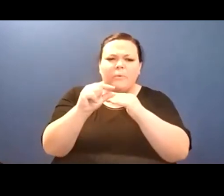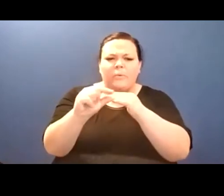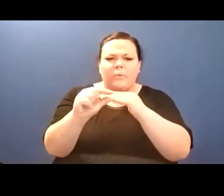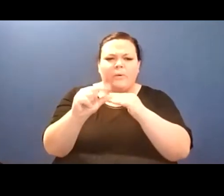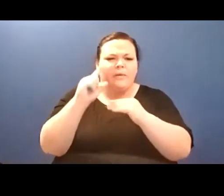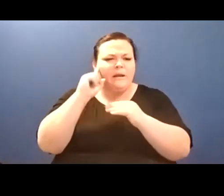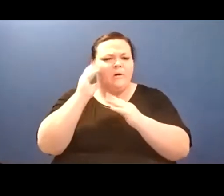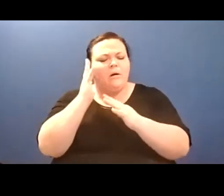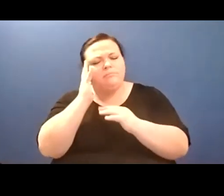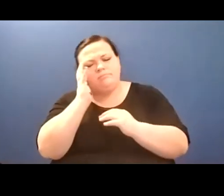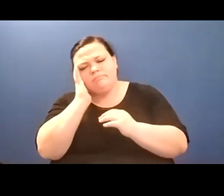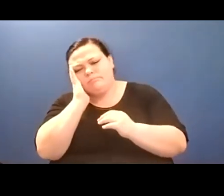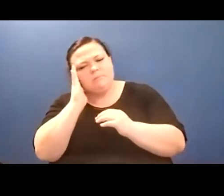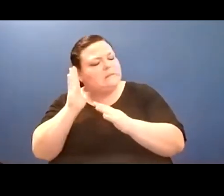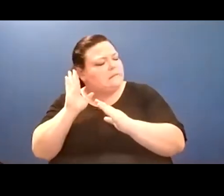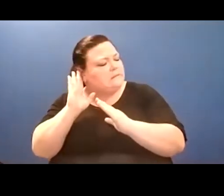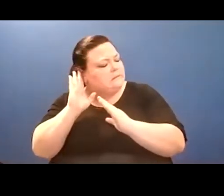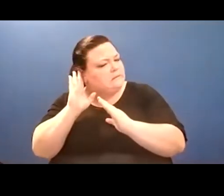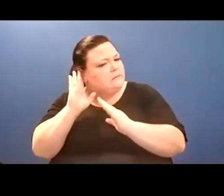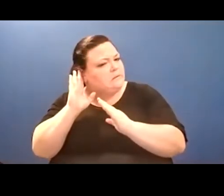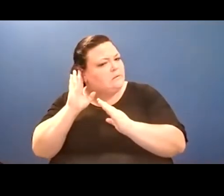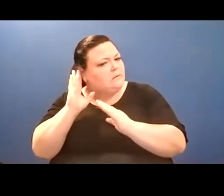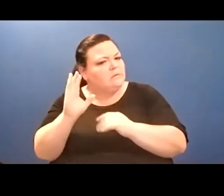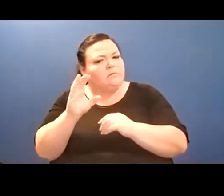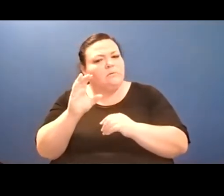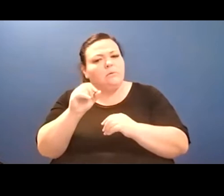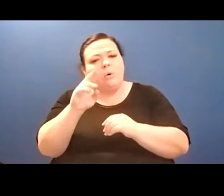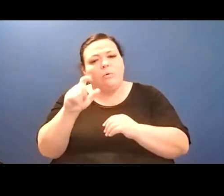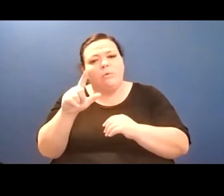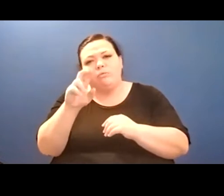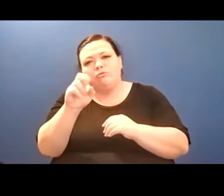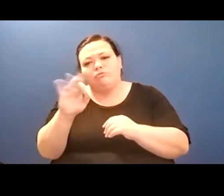for the time that we're now in, except I started writing them before we quite got to this stage,